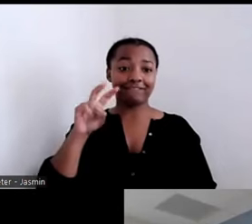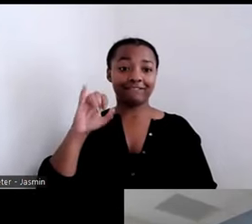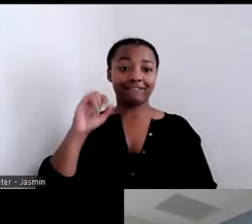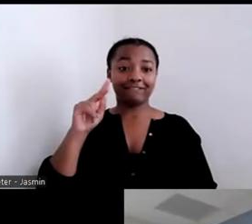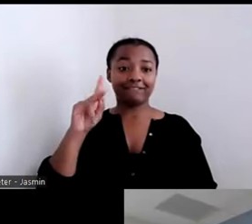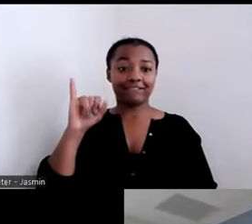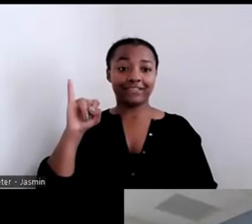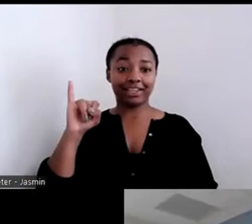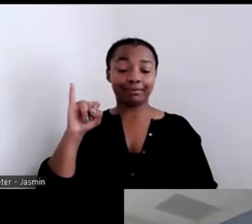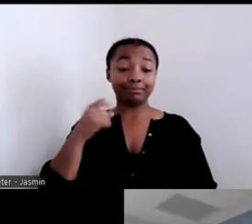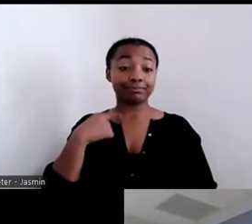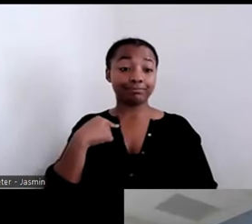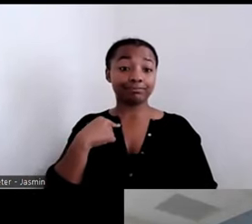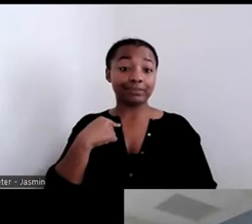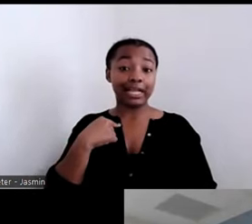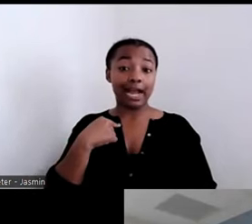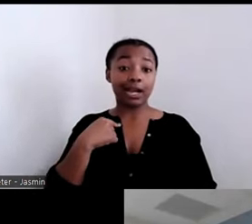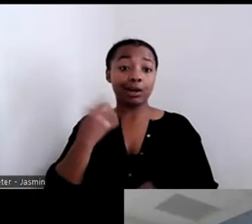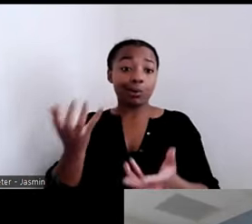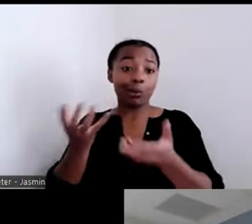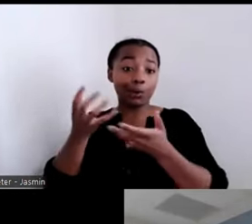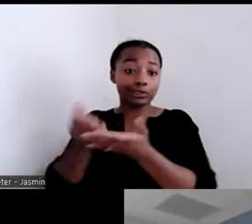ERICA McFADDEN: We would love it. Go for it.